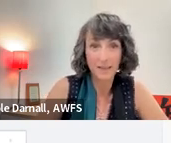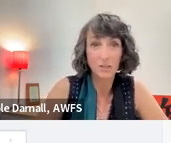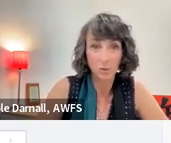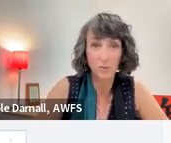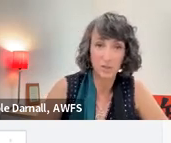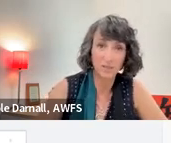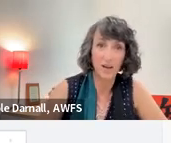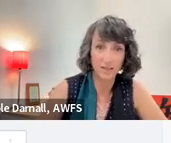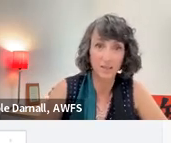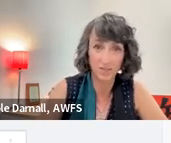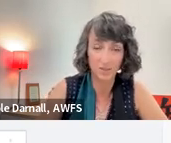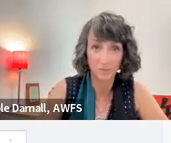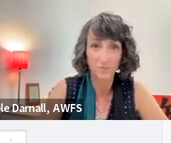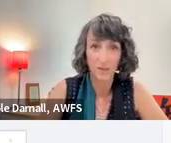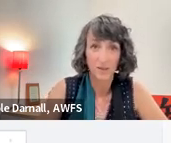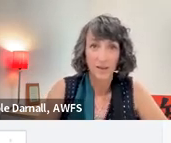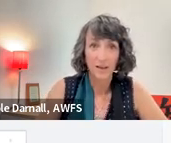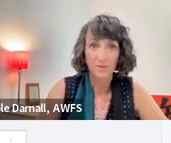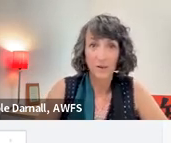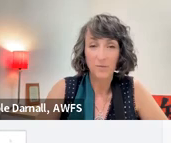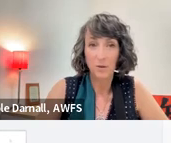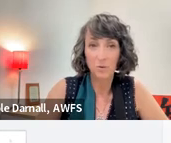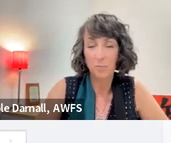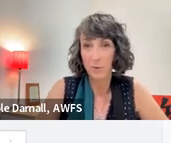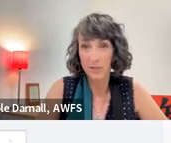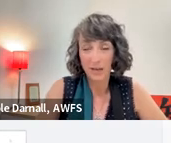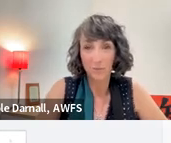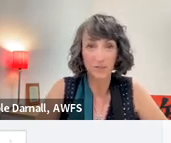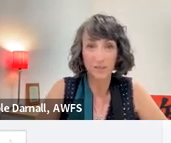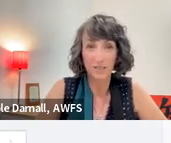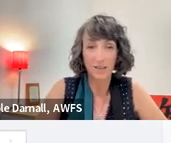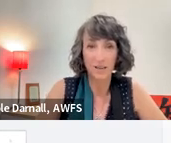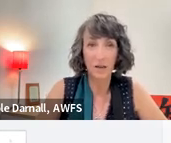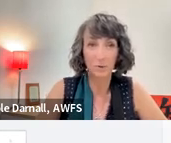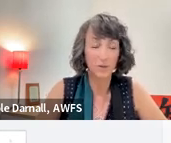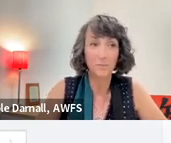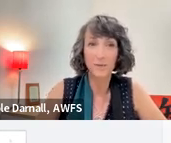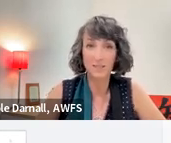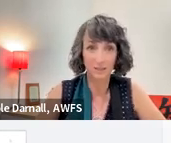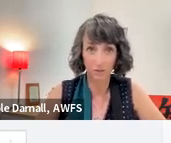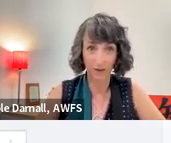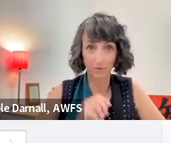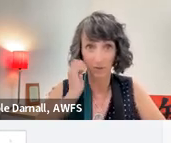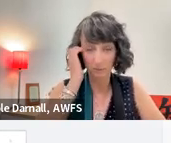I think that is who we should be talking too. And if you and Boris could help facilitate that, I would be immensely grateful.